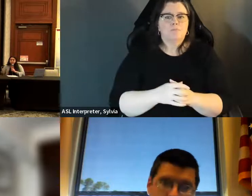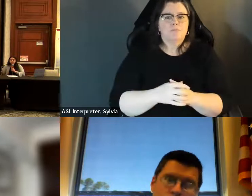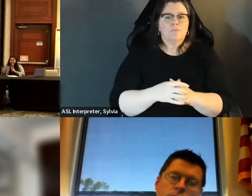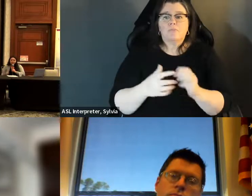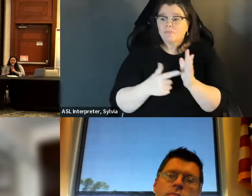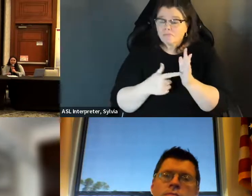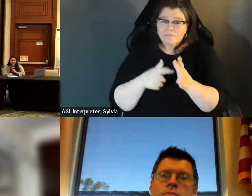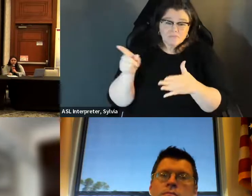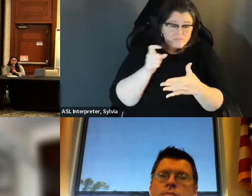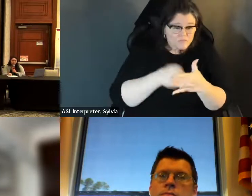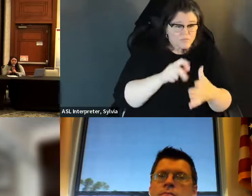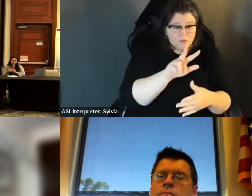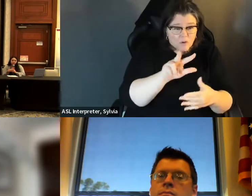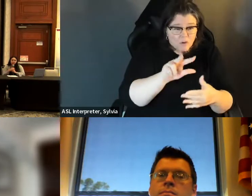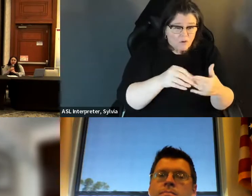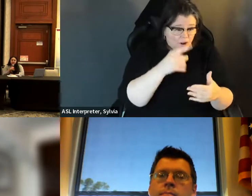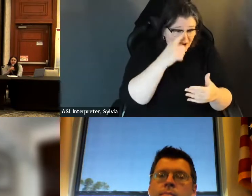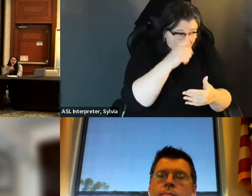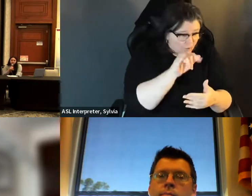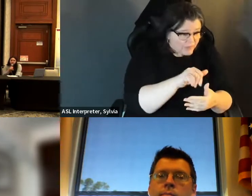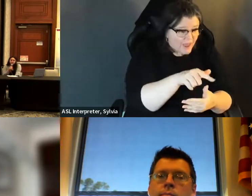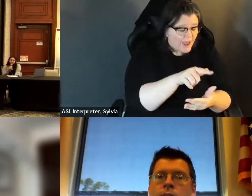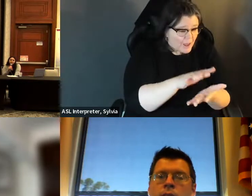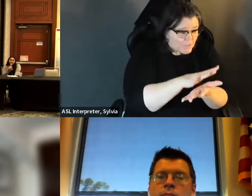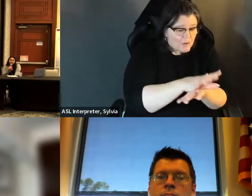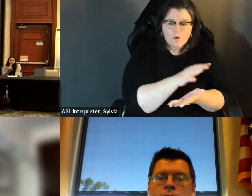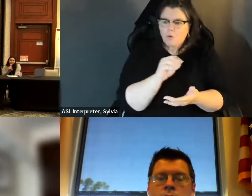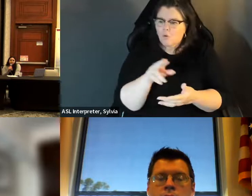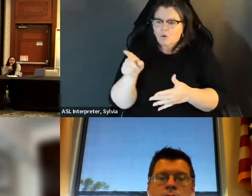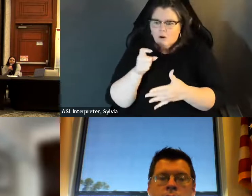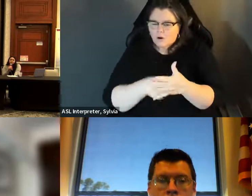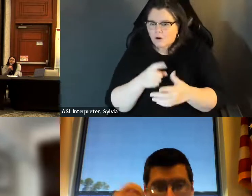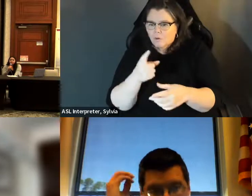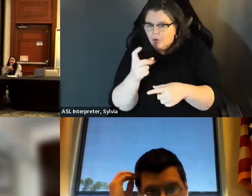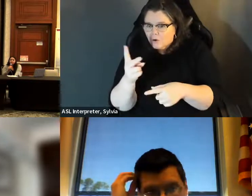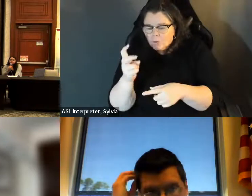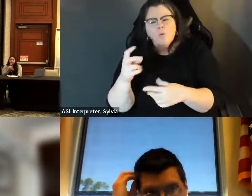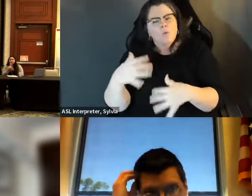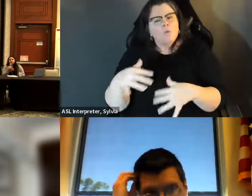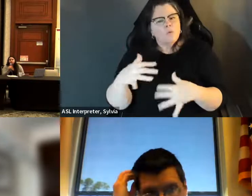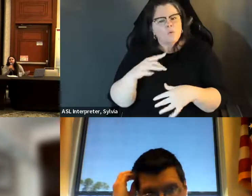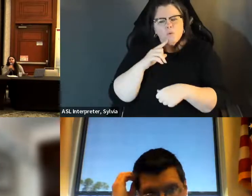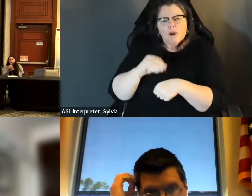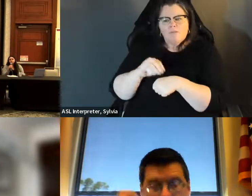be able to cover the cost of those documents. We know that whether it's $30 or several hundred dollars, it makes an that whether it's $30 or several $100, it makes an incredible difference.